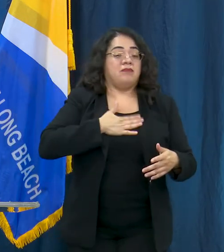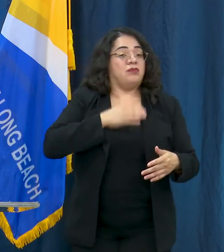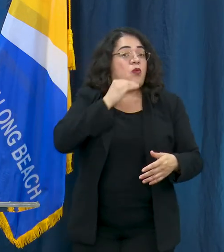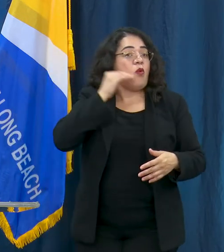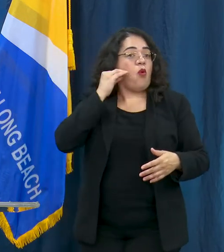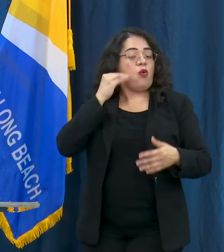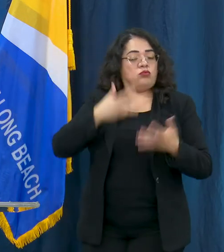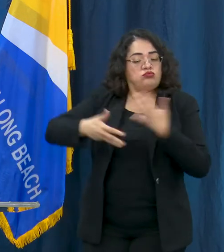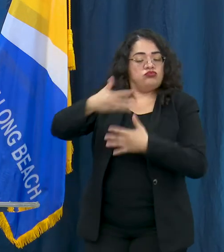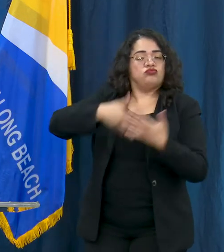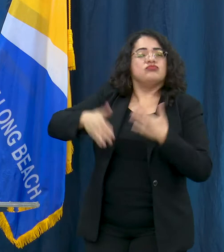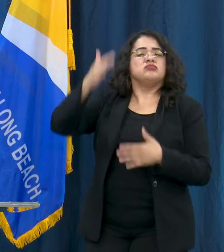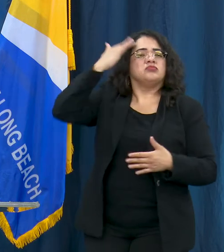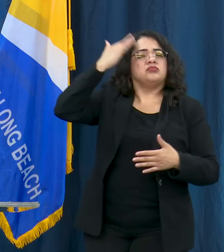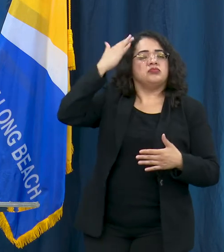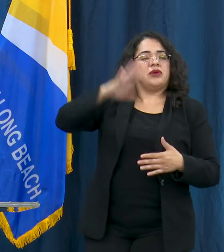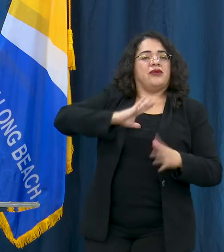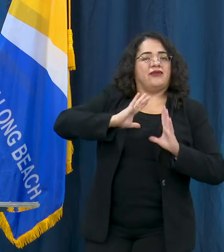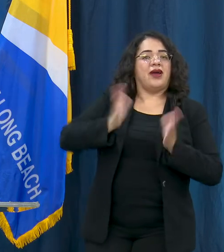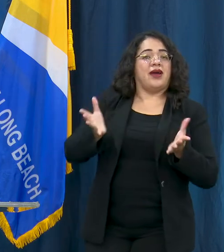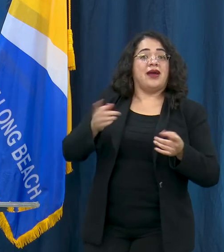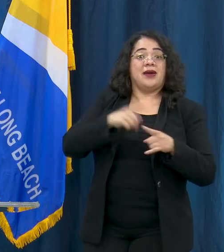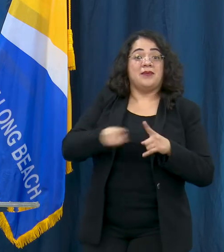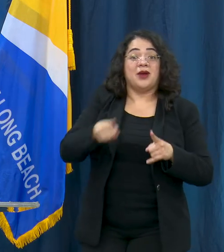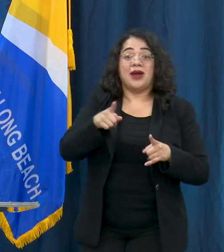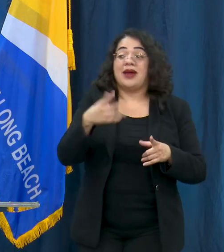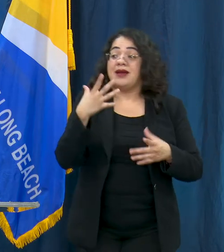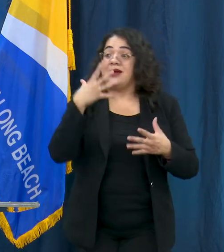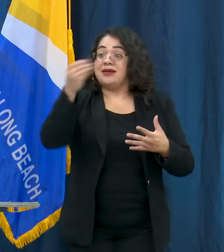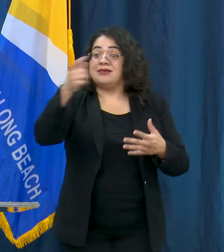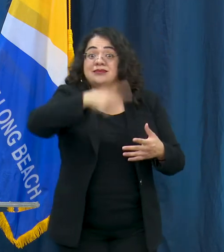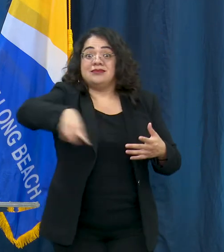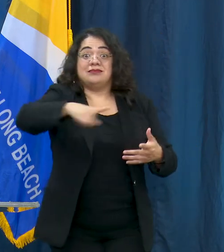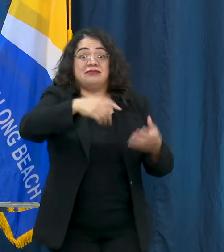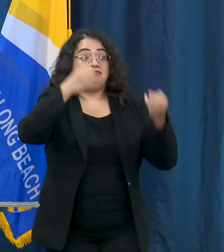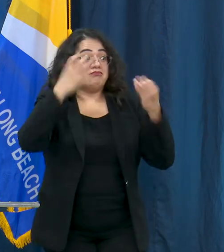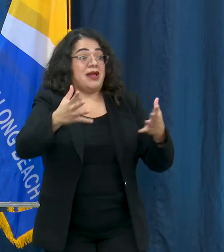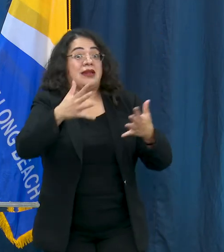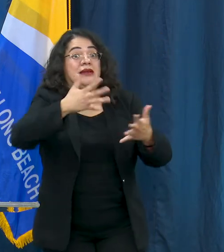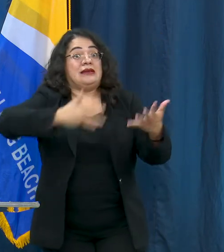and also interacting with a great number of people